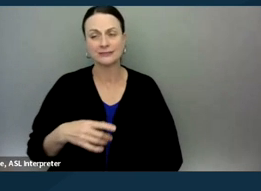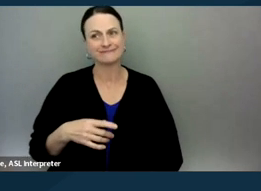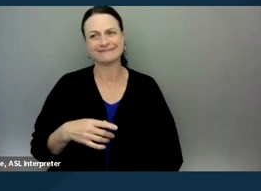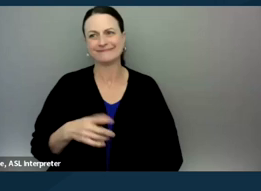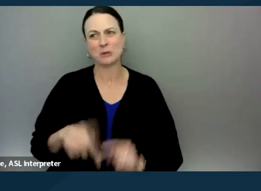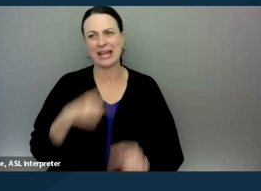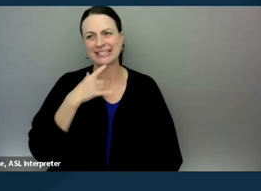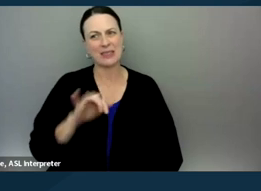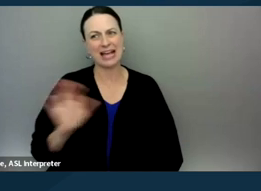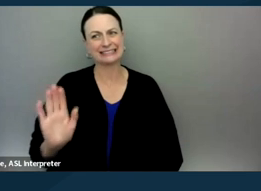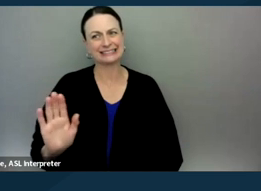And so I think here